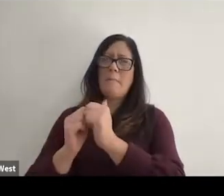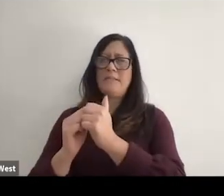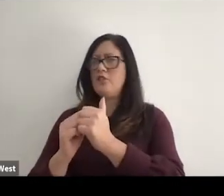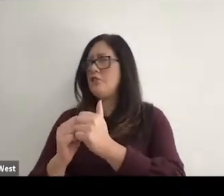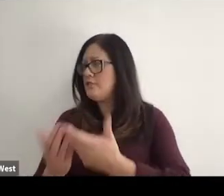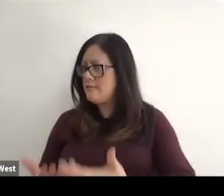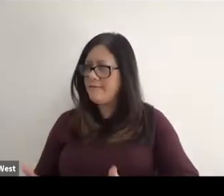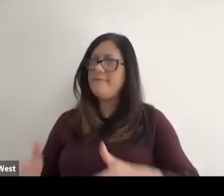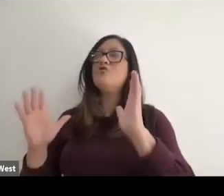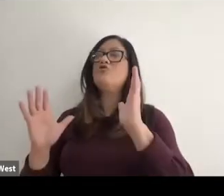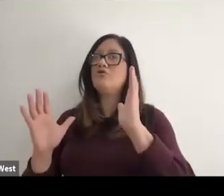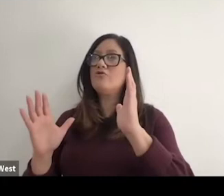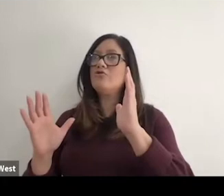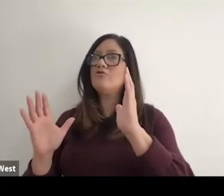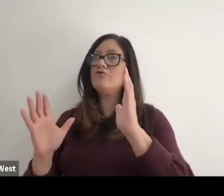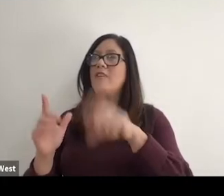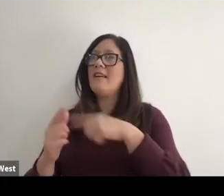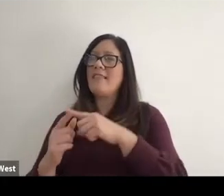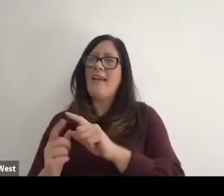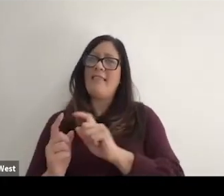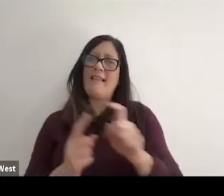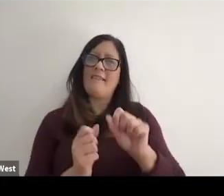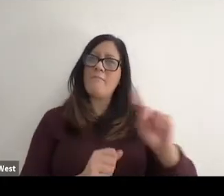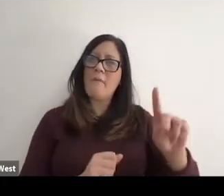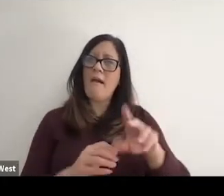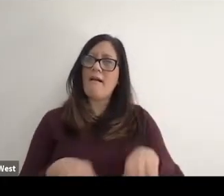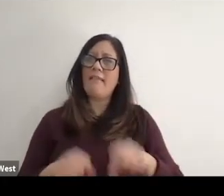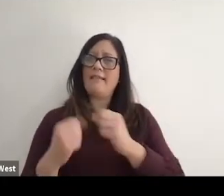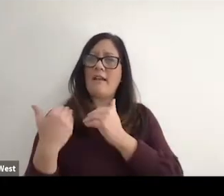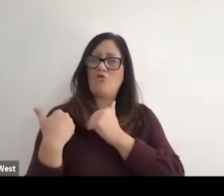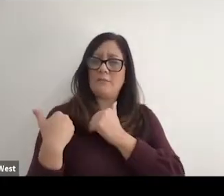take responsibility and initiative toward achieving their own ends when